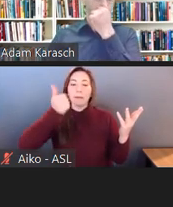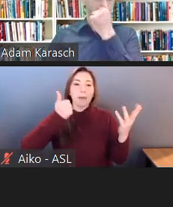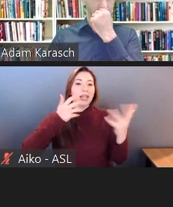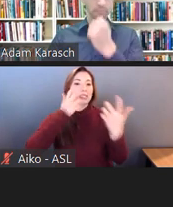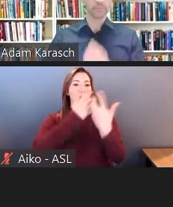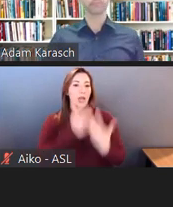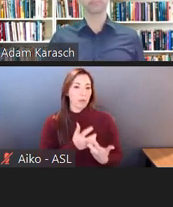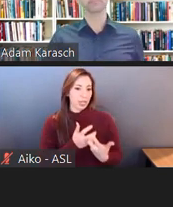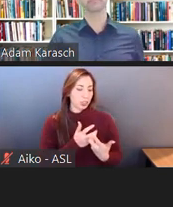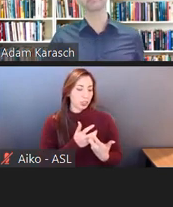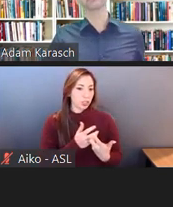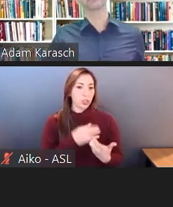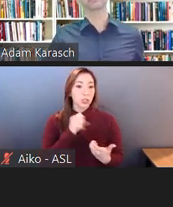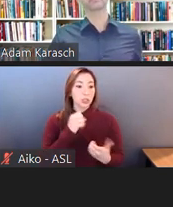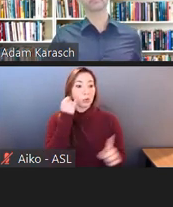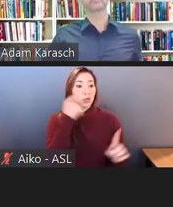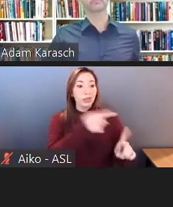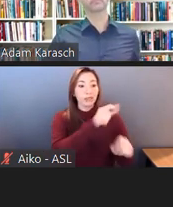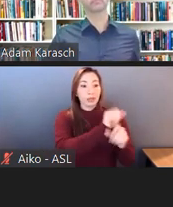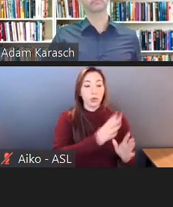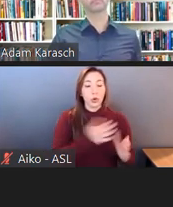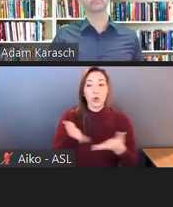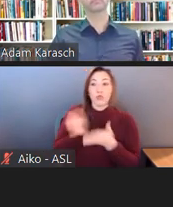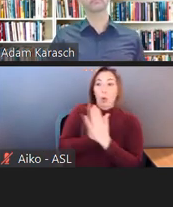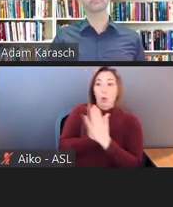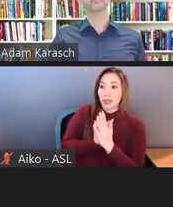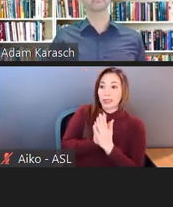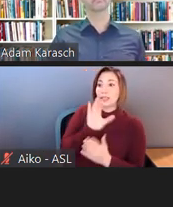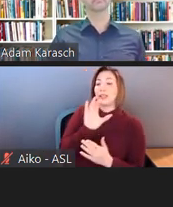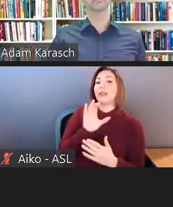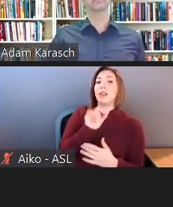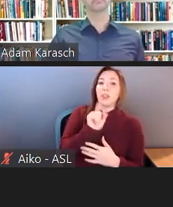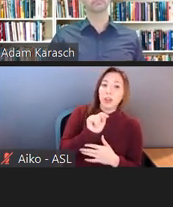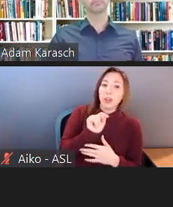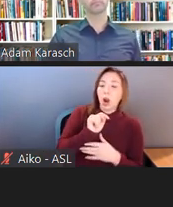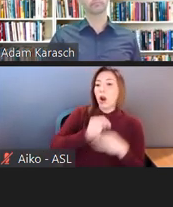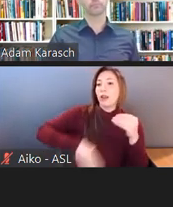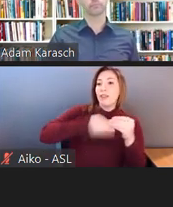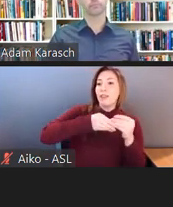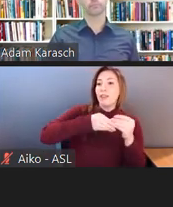that the employee requested necessarily. That's what we talked about earlier. You don't have to do what the employee says.